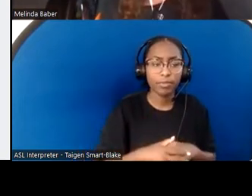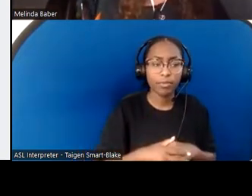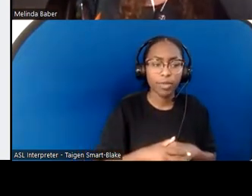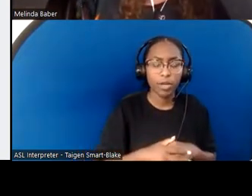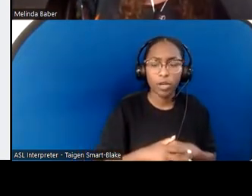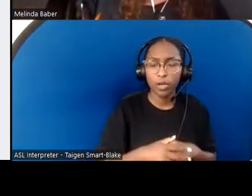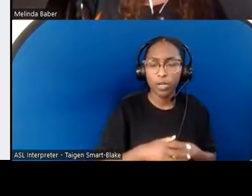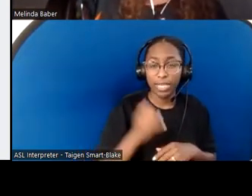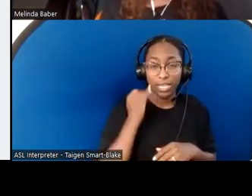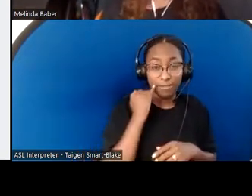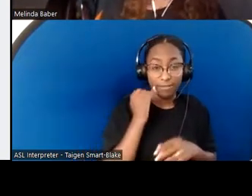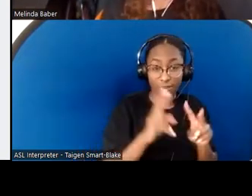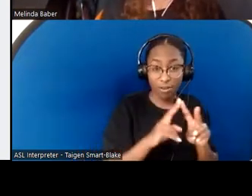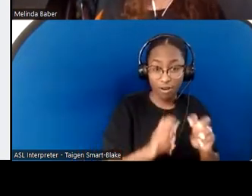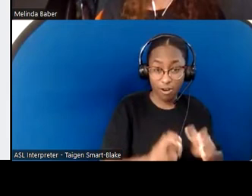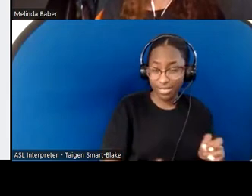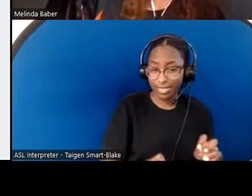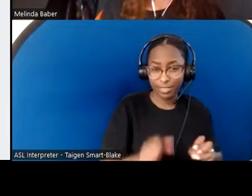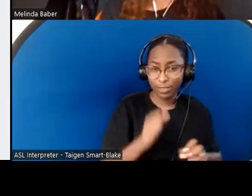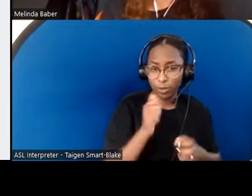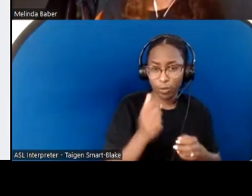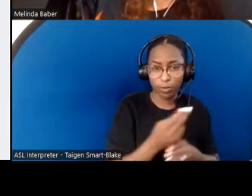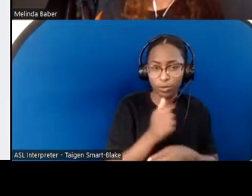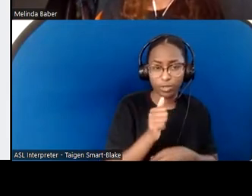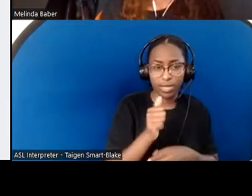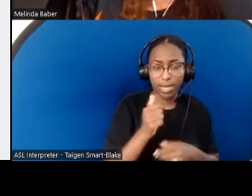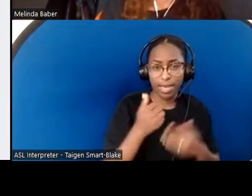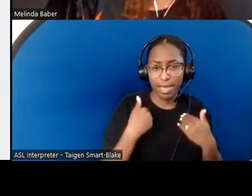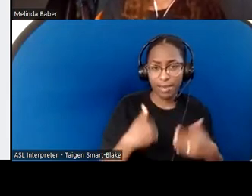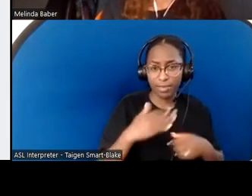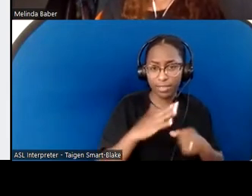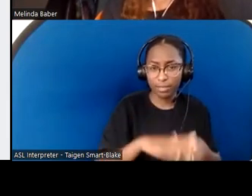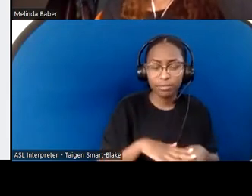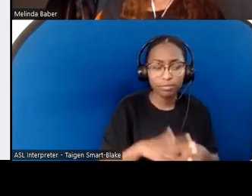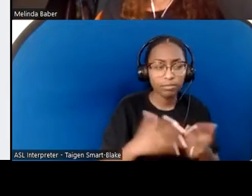Who is this built for? Who is the world built for? In terms of space,